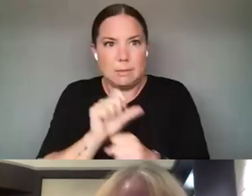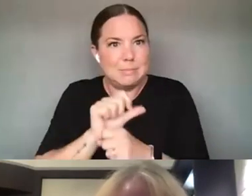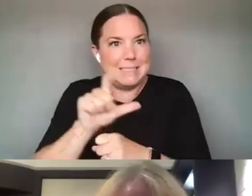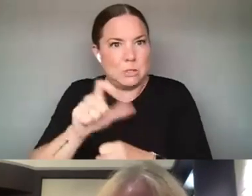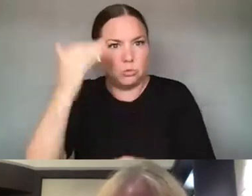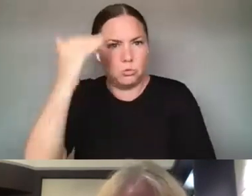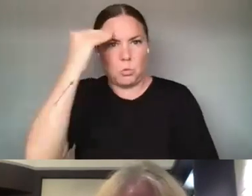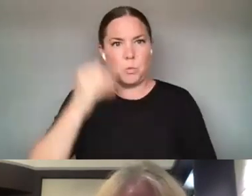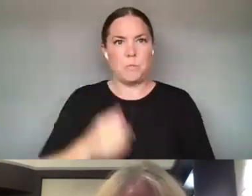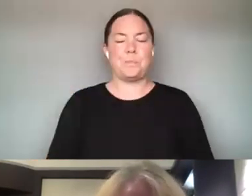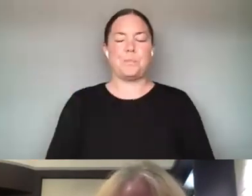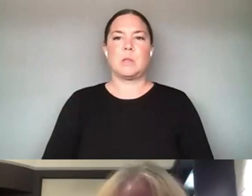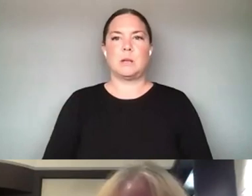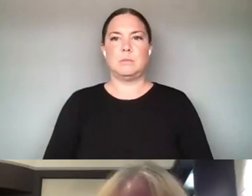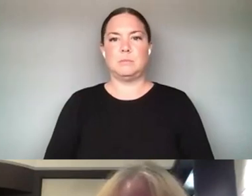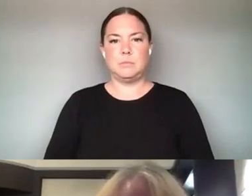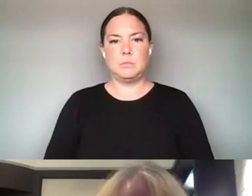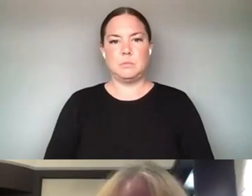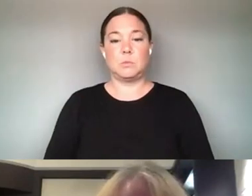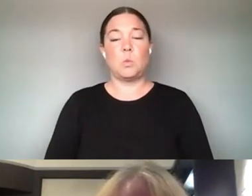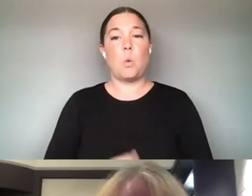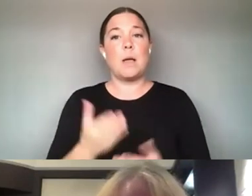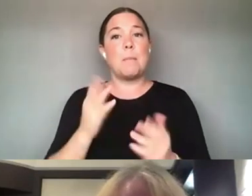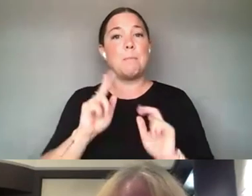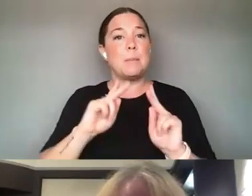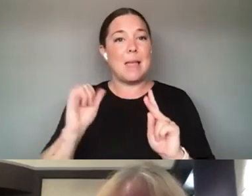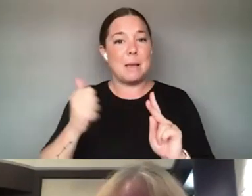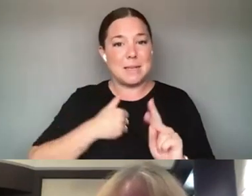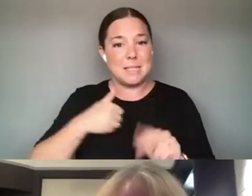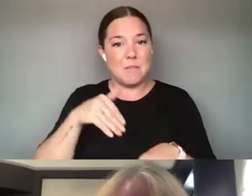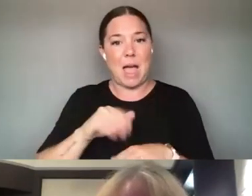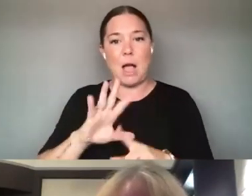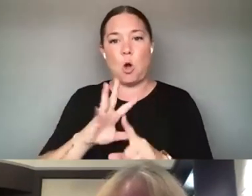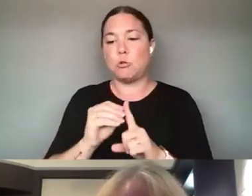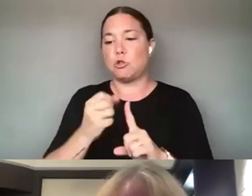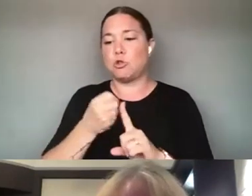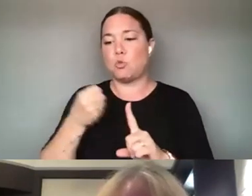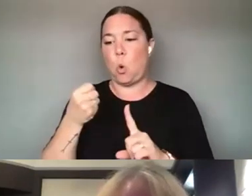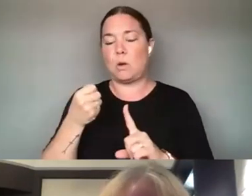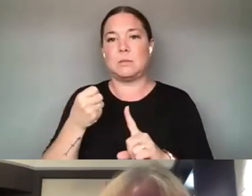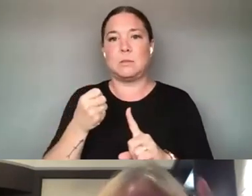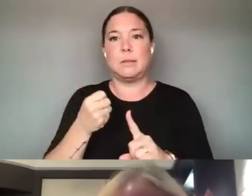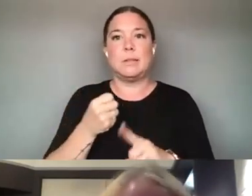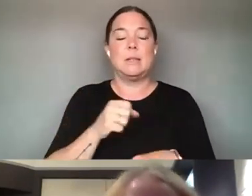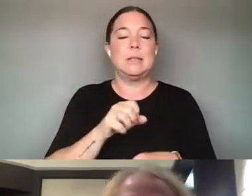FOLKS LIKE MYSELF AT CULTURESOURCE AND THE STATE ARTS COUNCIL IN MICHIGAN, AS PEOPLE ENGAGE IN